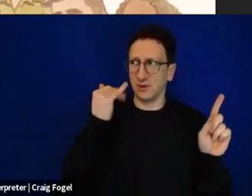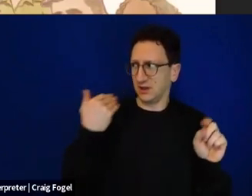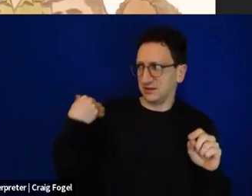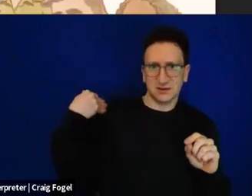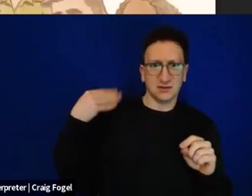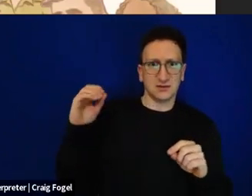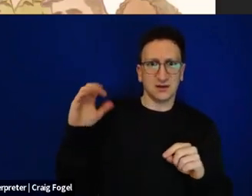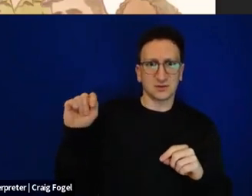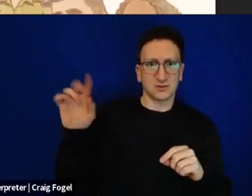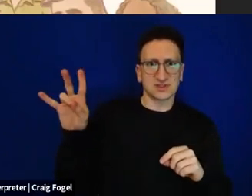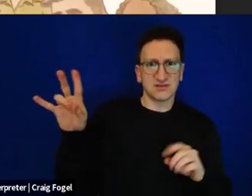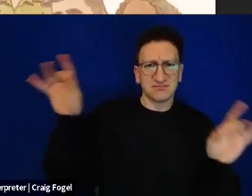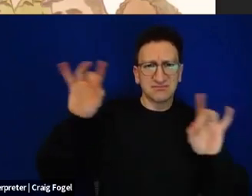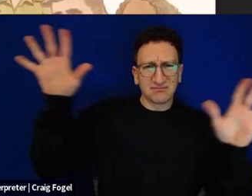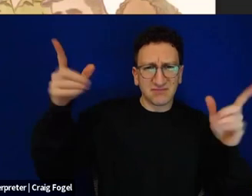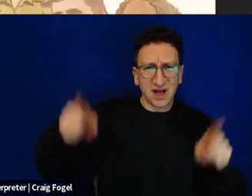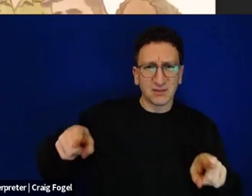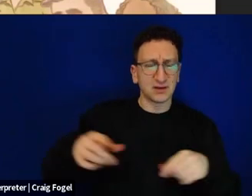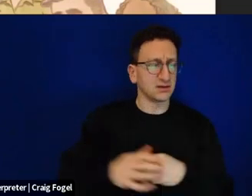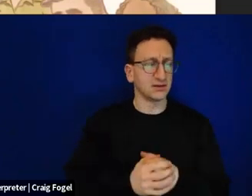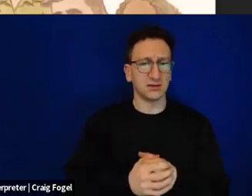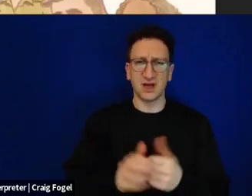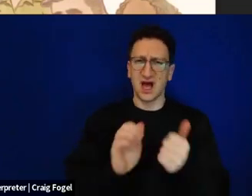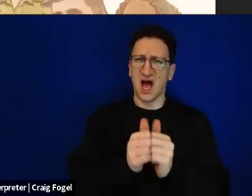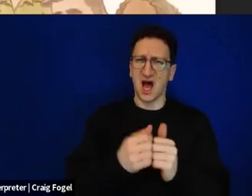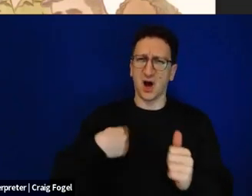What will our story be? How will we feel the diversity of the Jewish people and